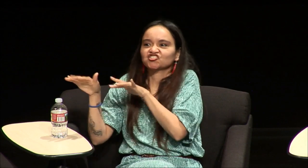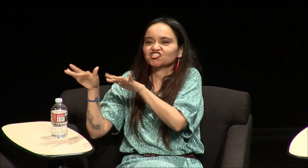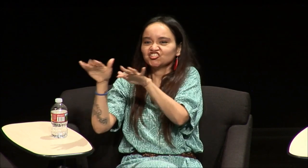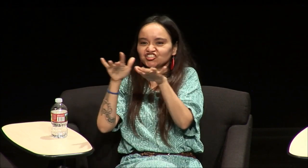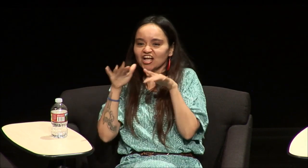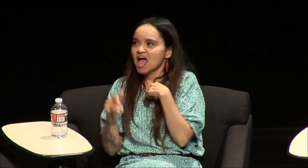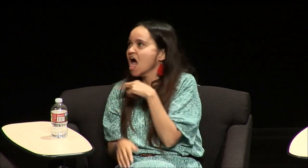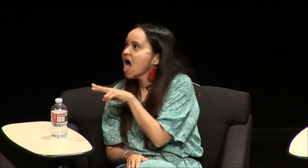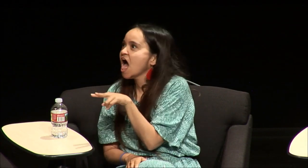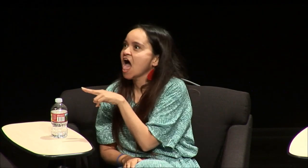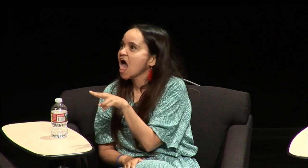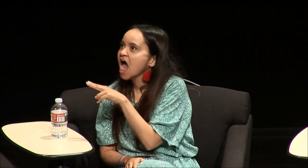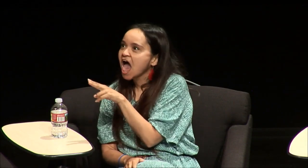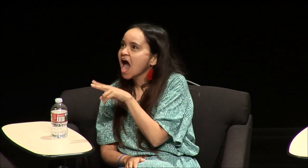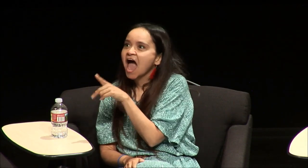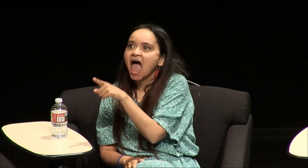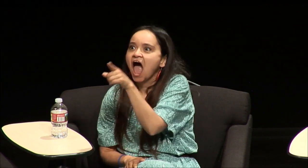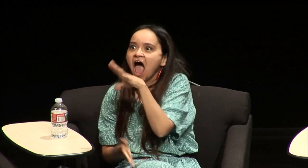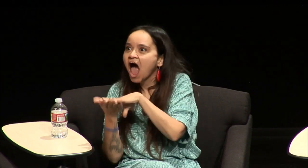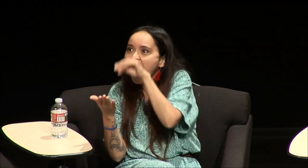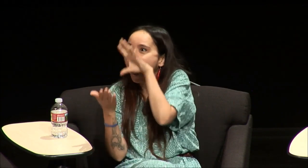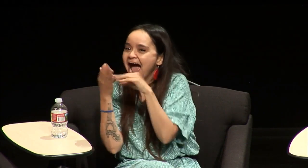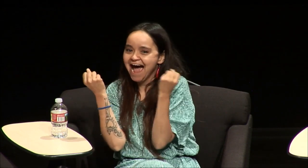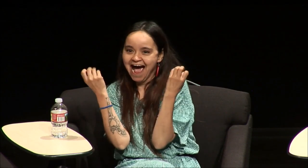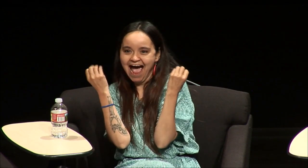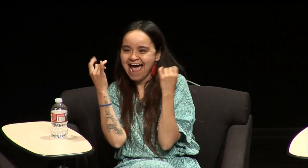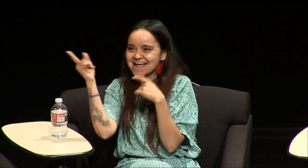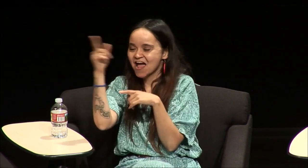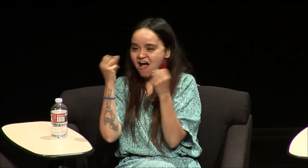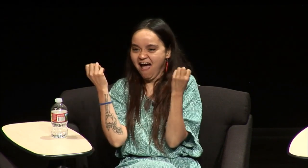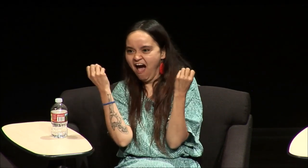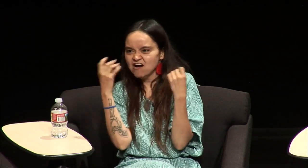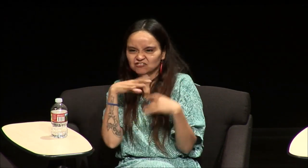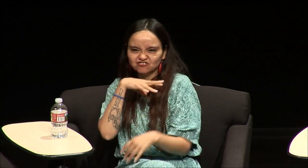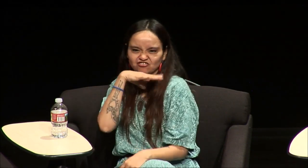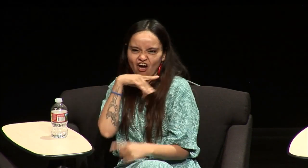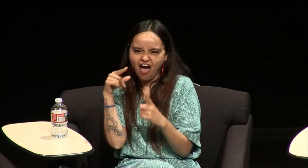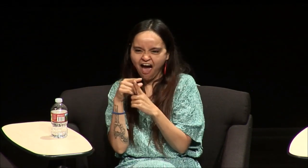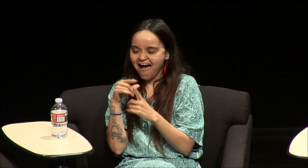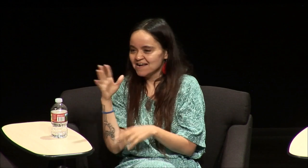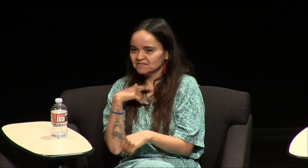hung out with her her friends and I learned to sign so proficiently I even